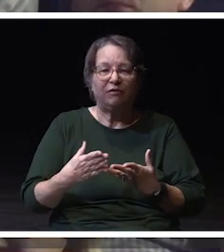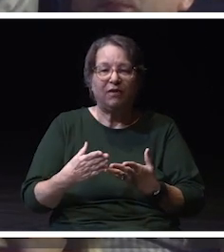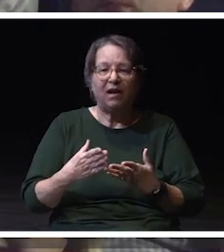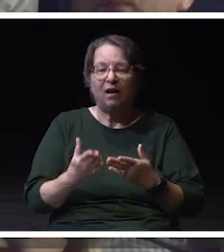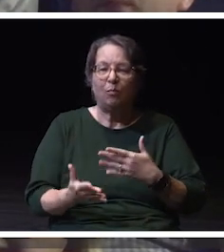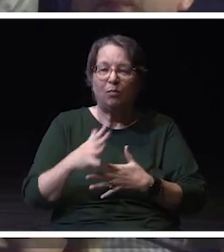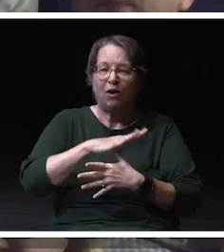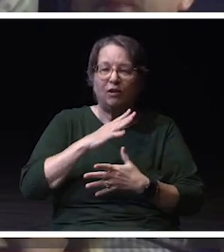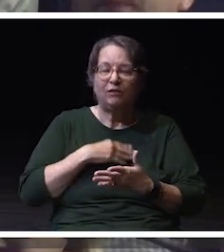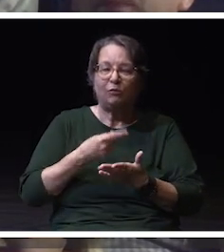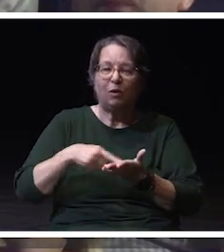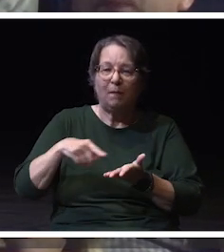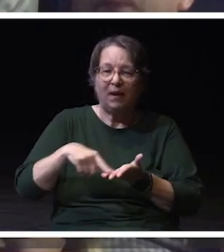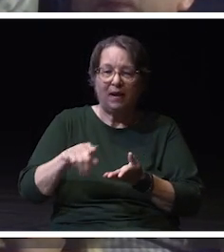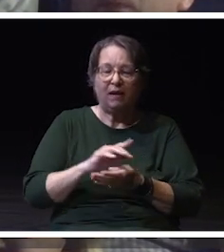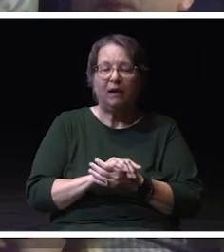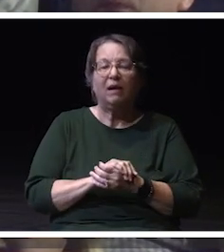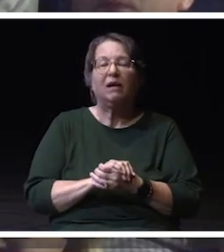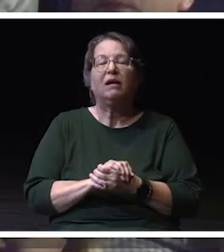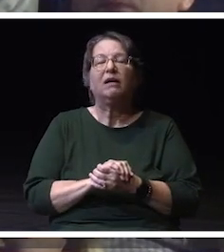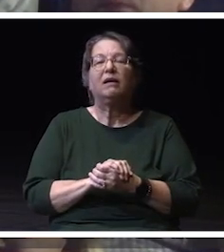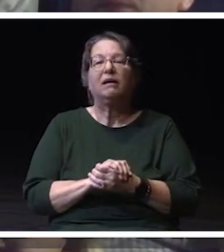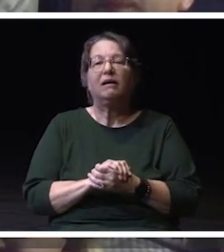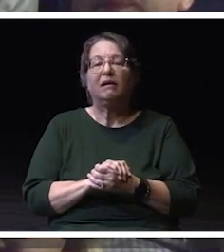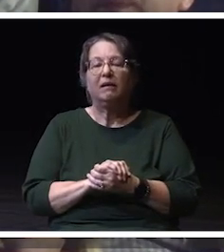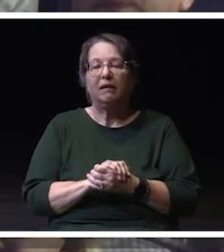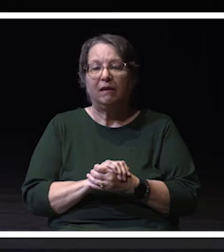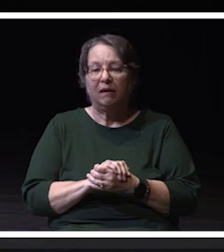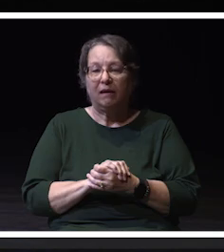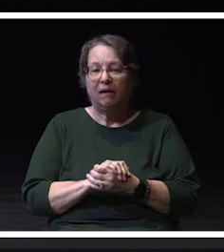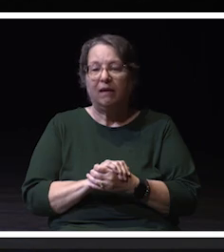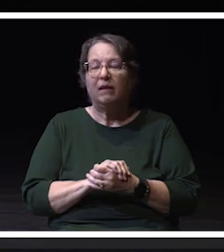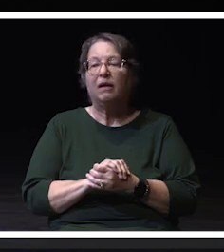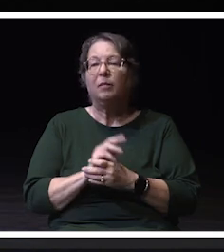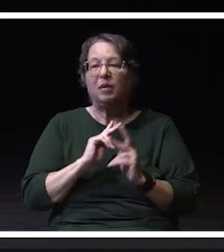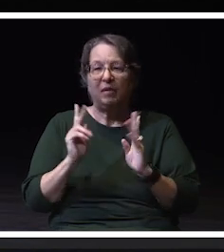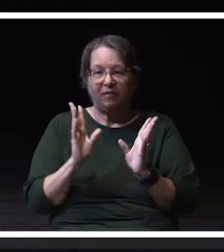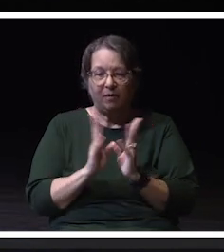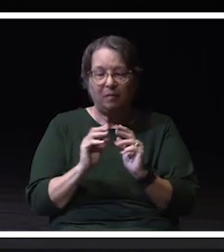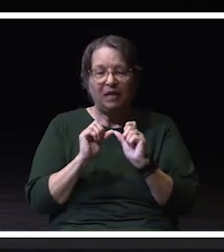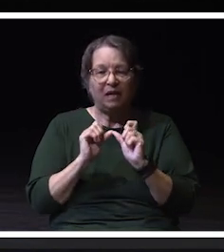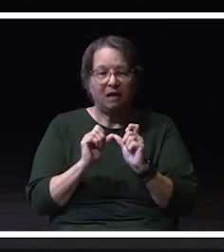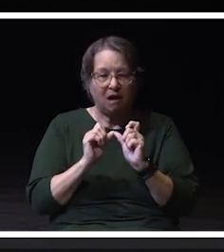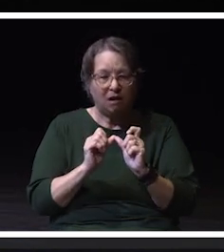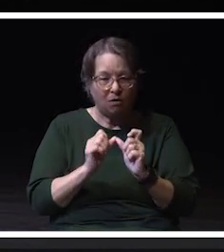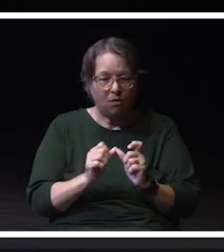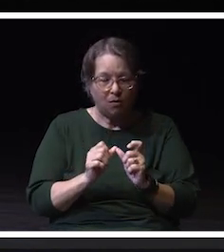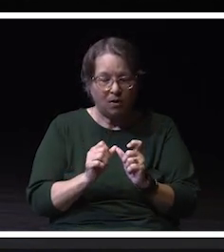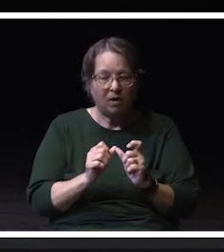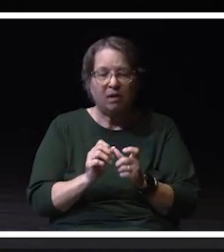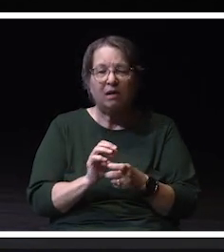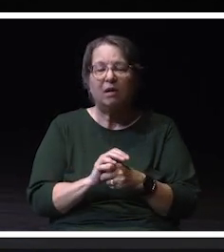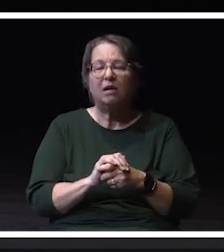And I'm pleased to share that meetings in this space are ongoing and based on our enrollment and